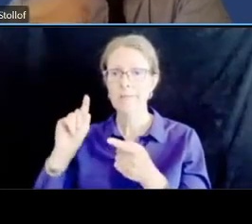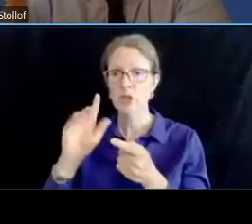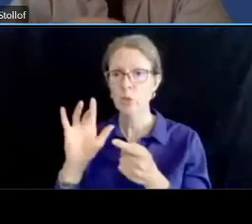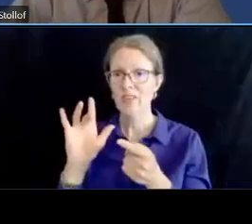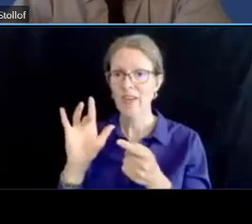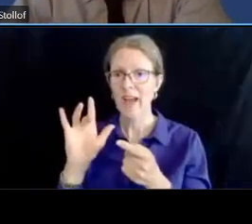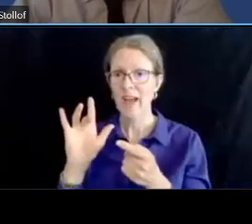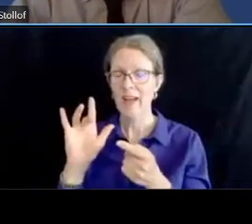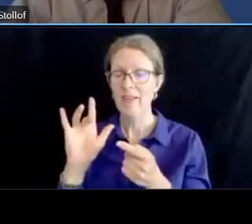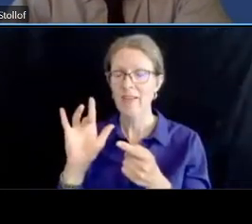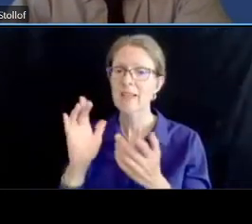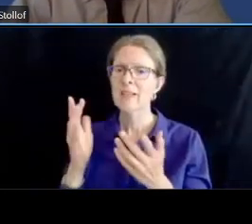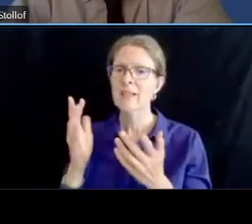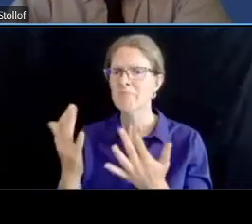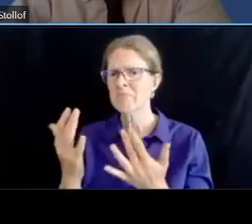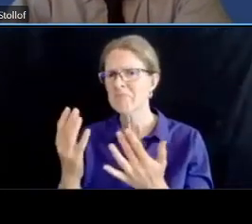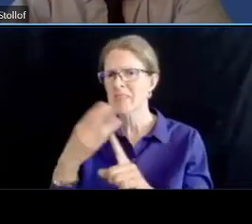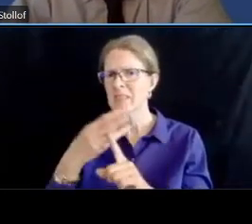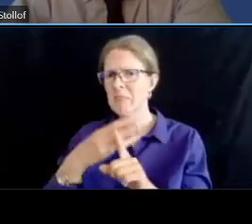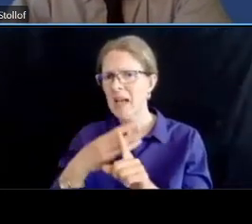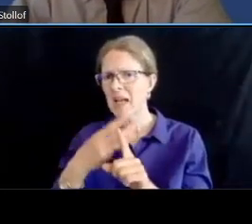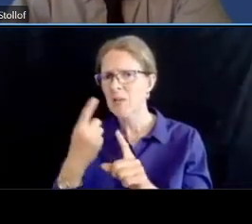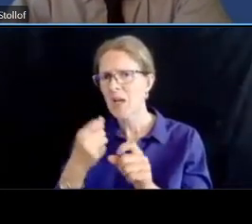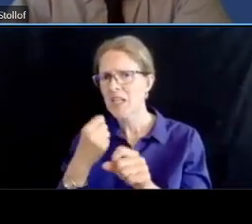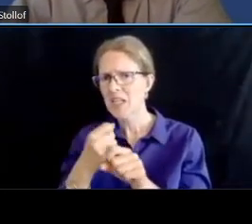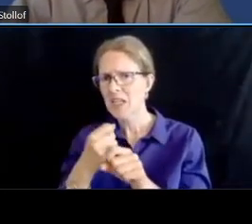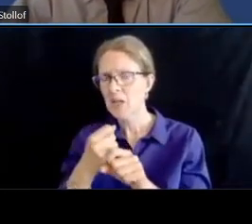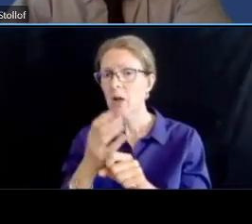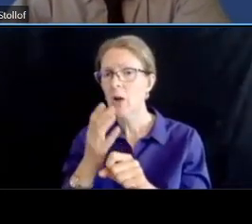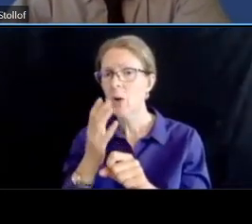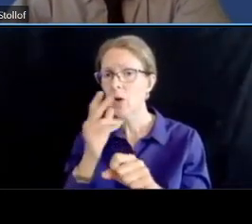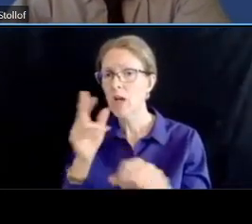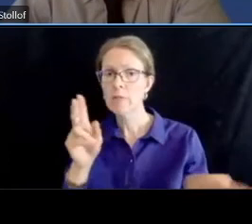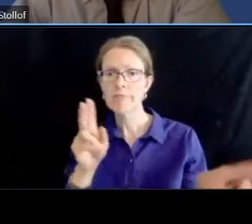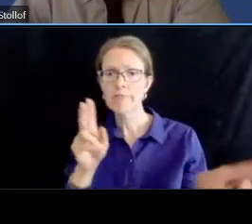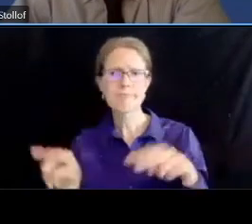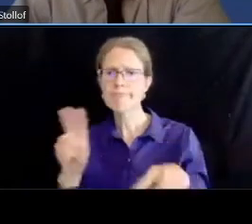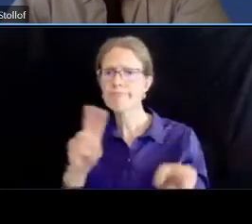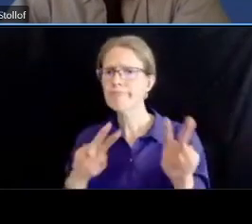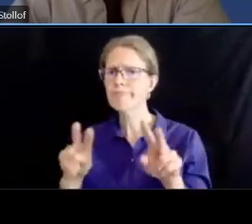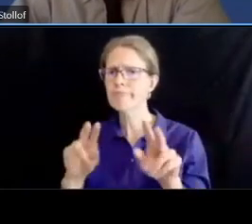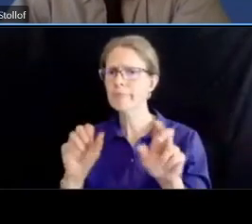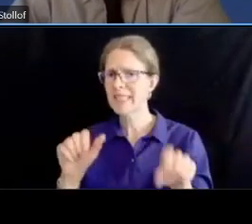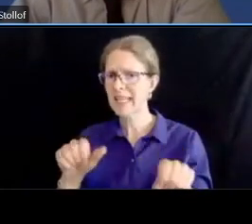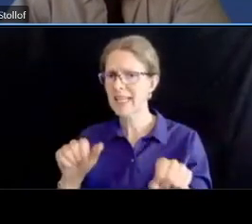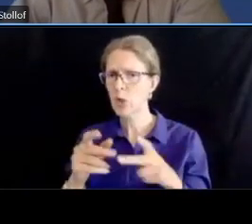light camera enforcement and we'll be working with our automated enforcement um office on that